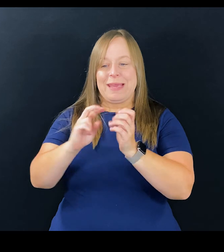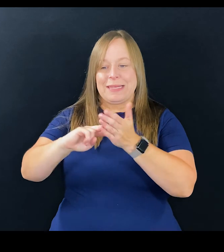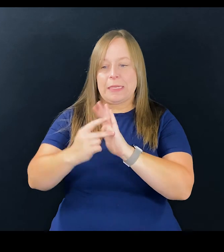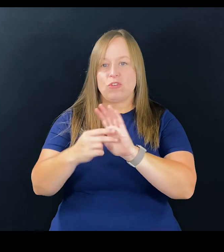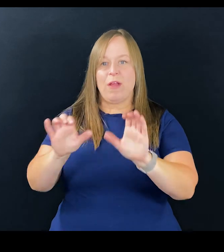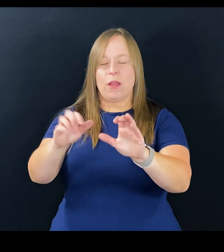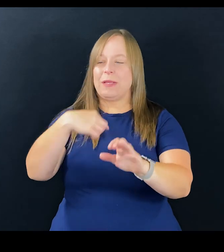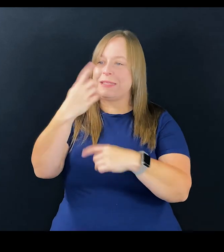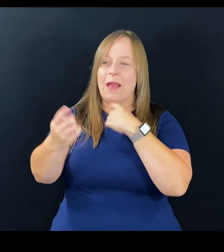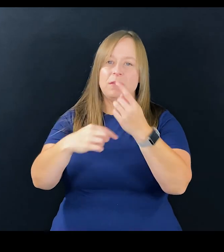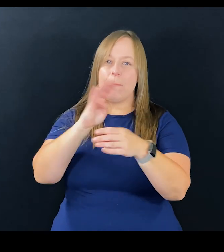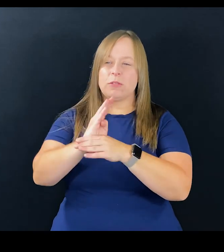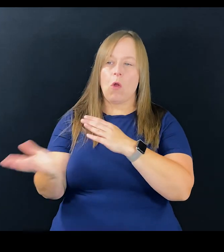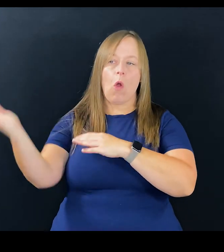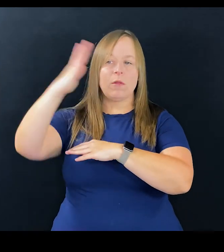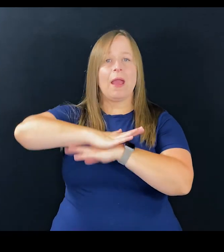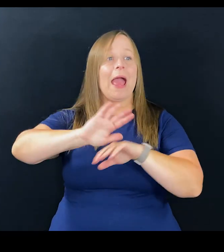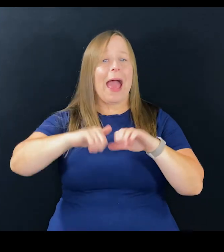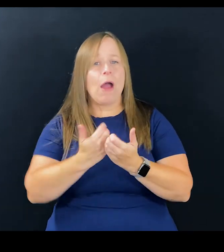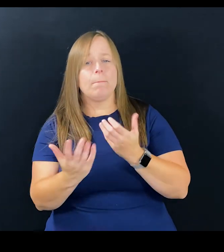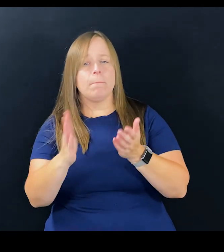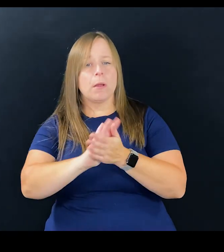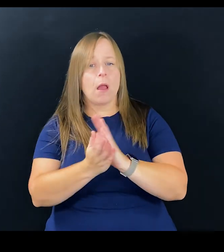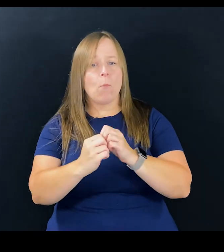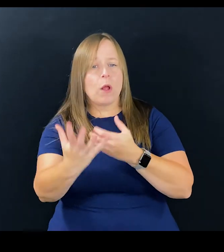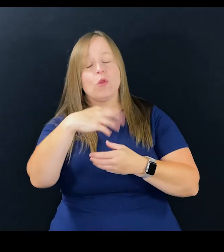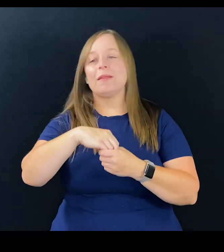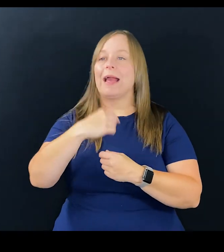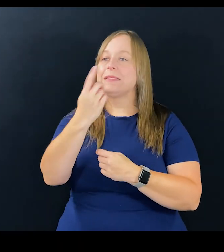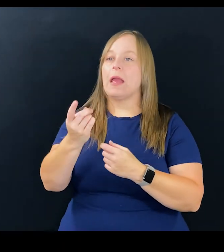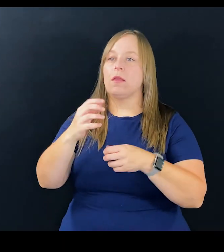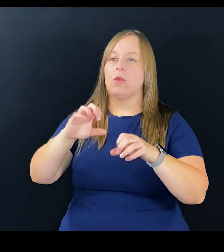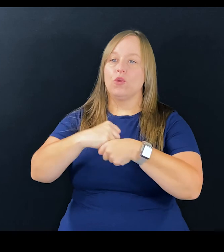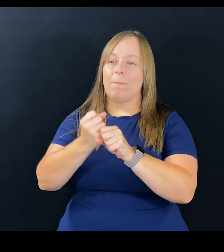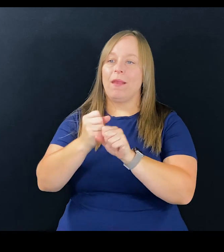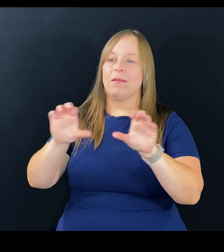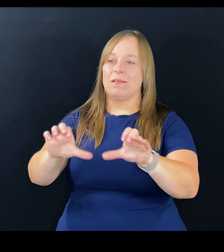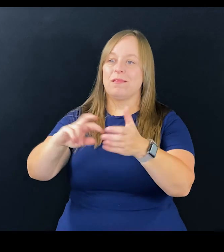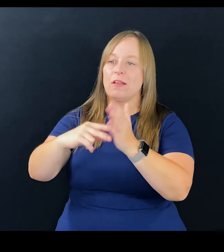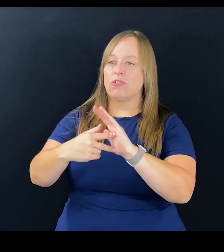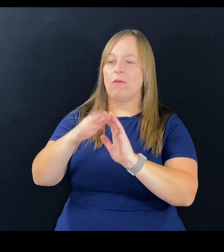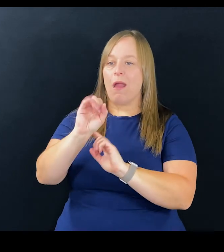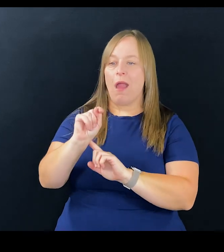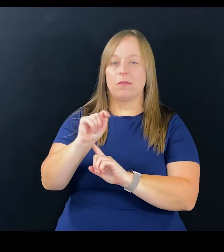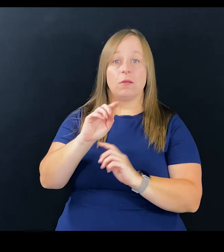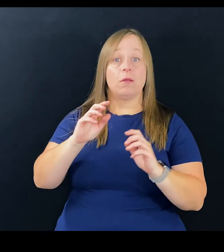make an intentional act, so we tell businesses all day long who ask us how do you be inclusive? And I say, you make an intentional act.